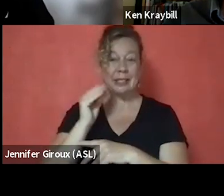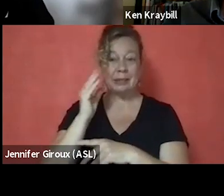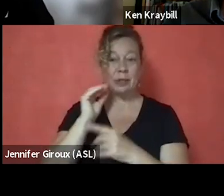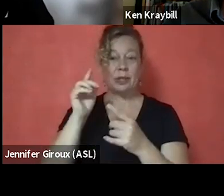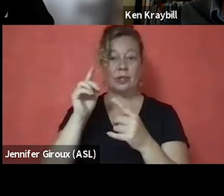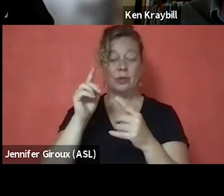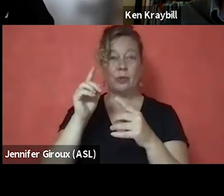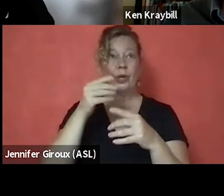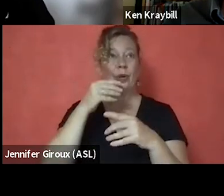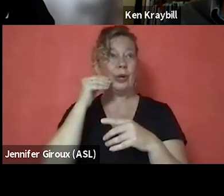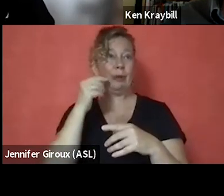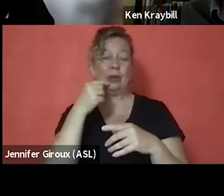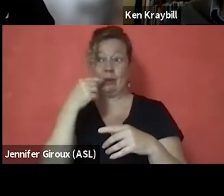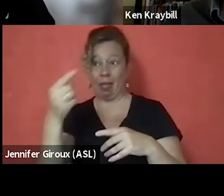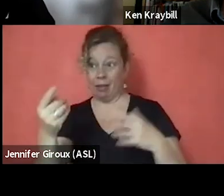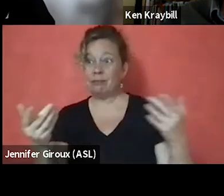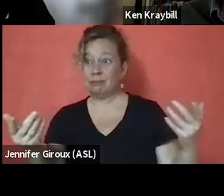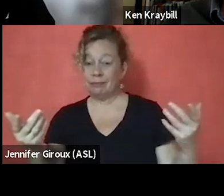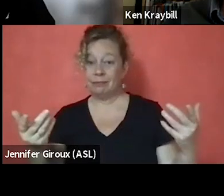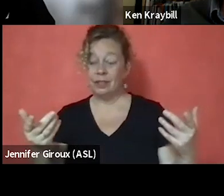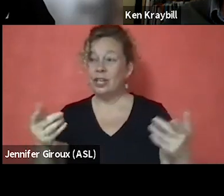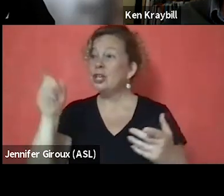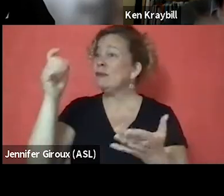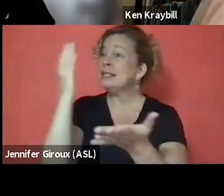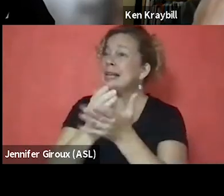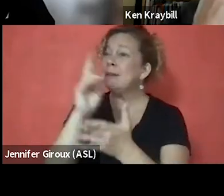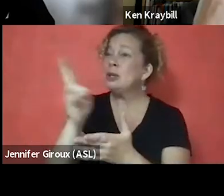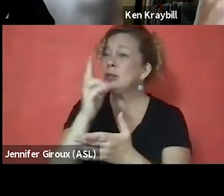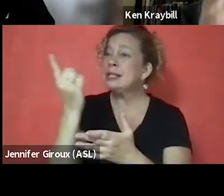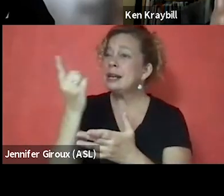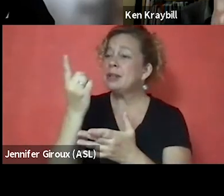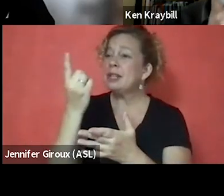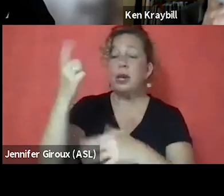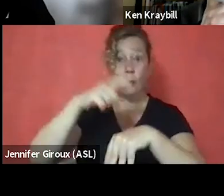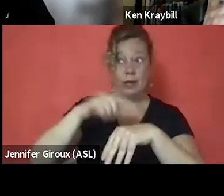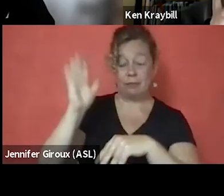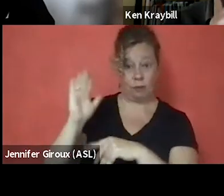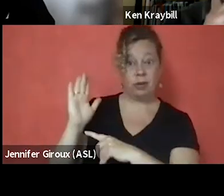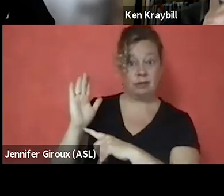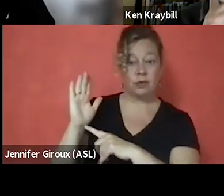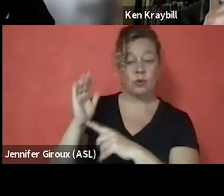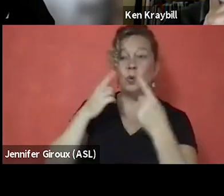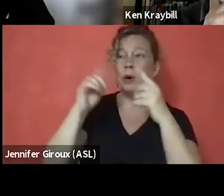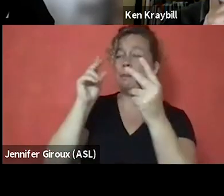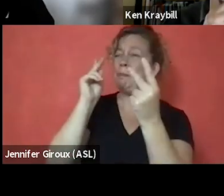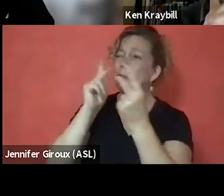you're telling them that you're gonna have to stop using something that at one time worked perfectly for you.